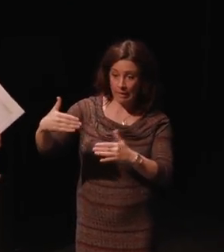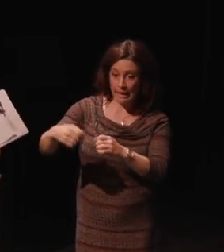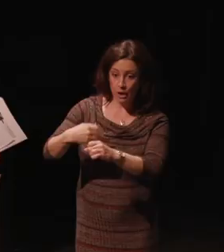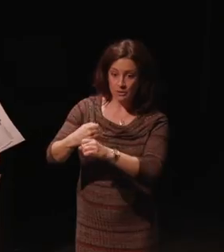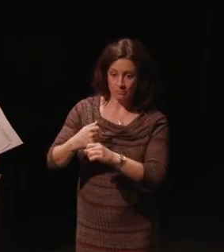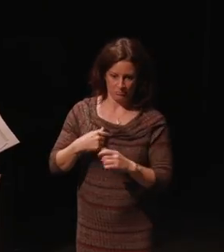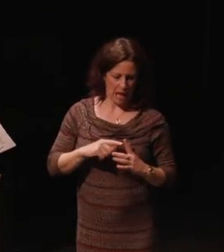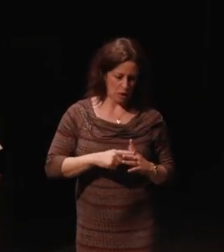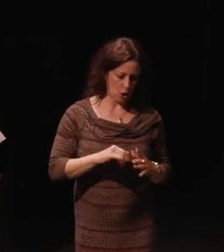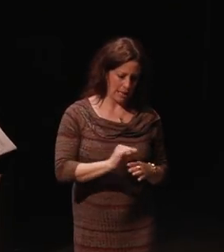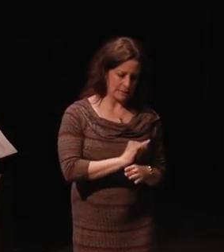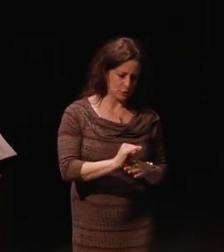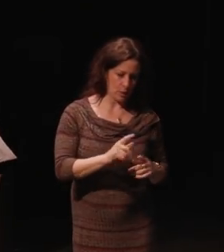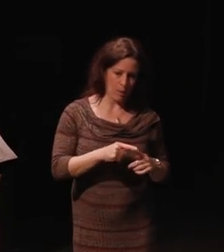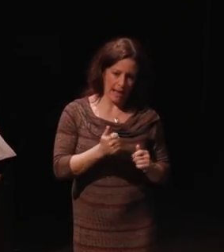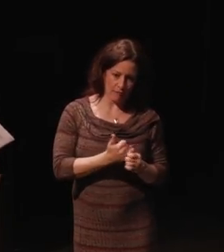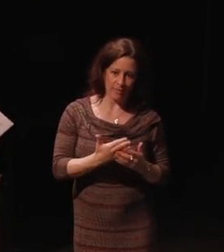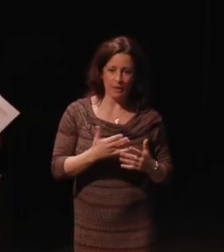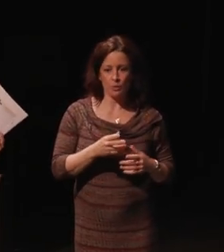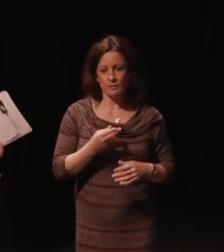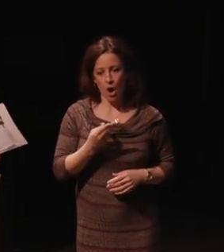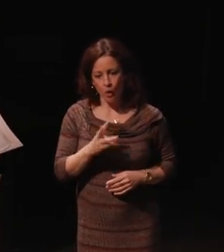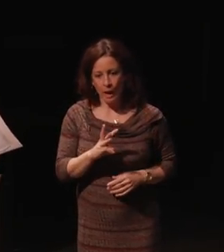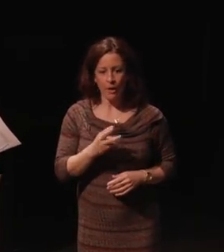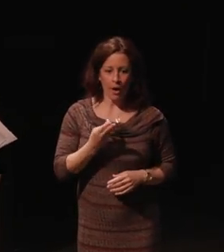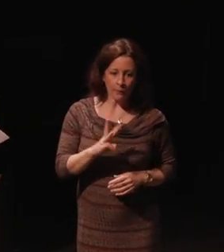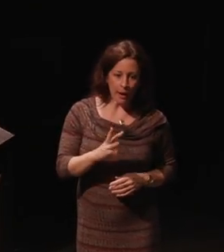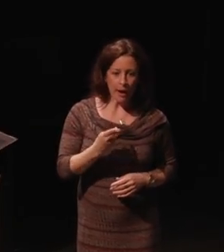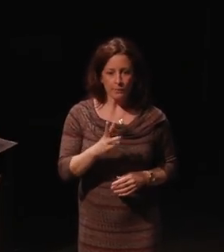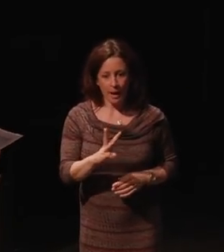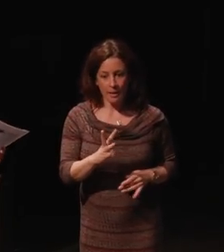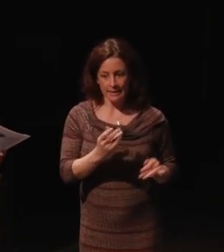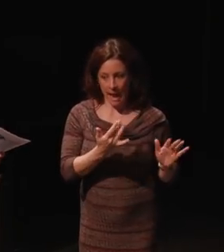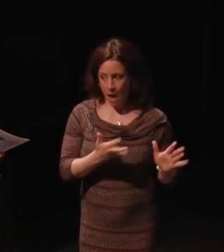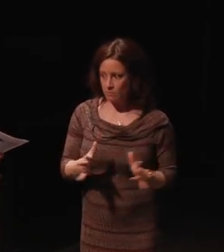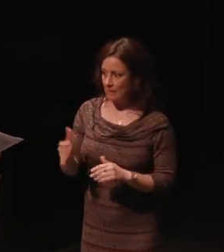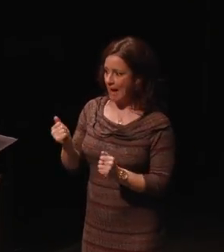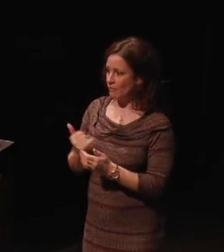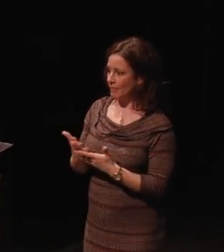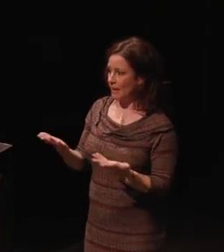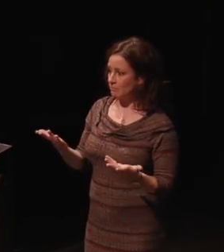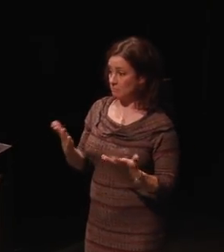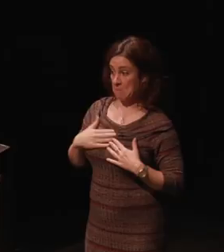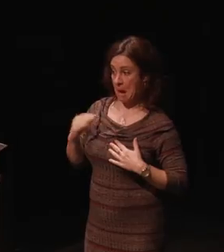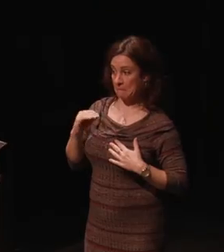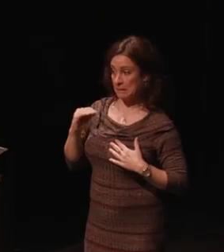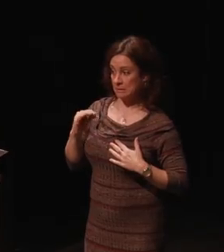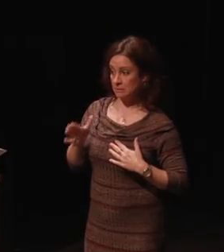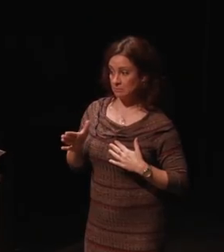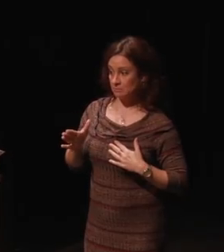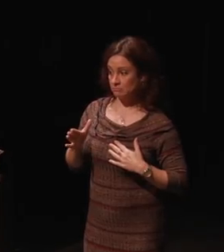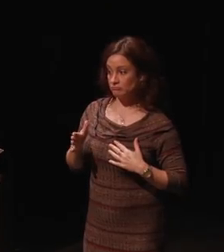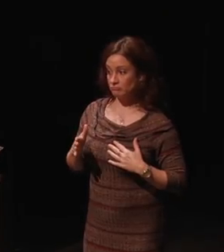I started in this industry when everything was hardware. Now everything is basically, in my opinion most likely pretty